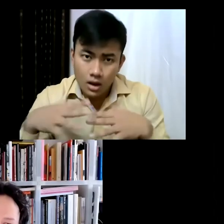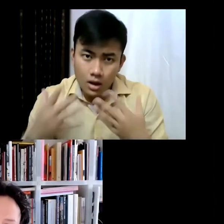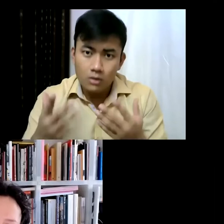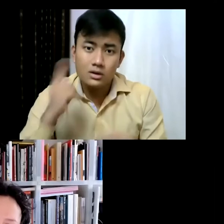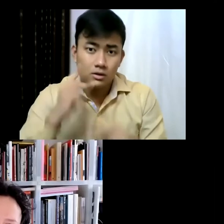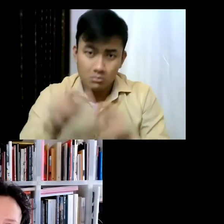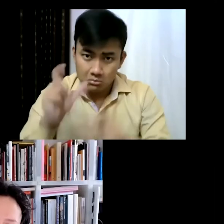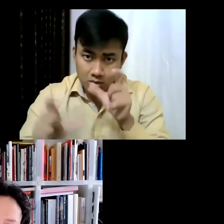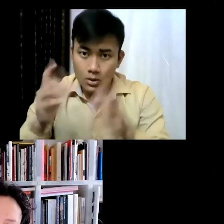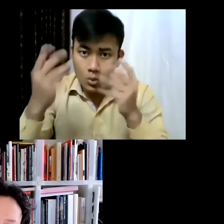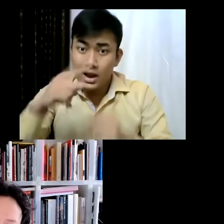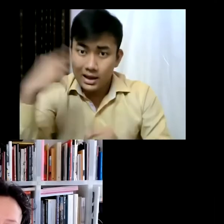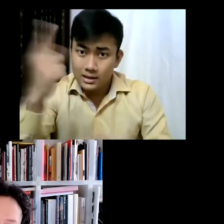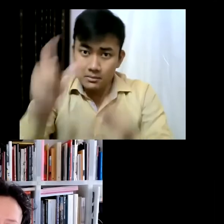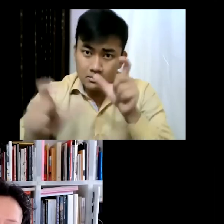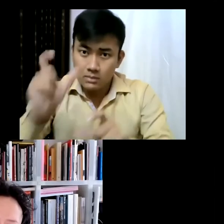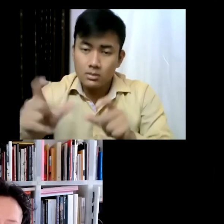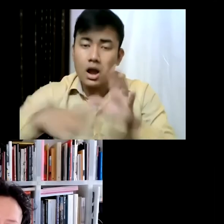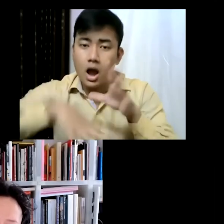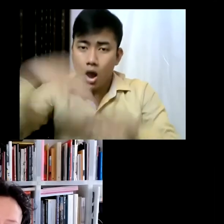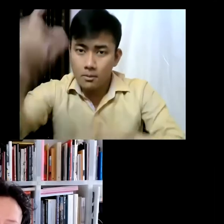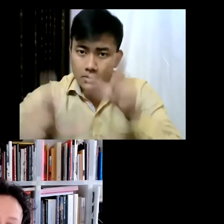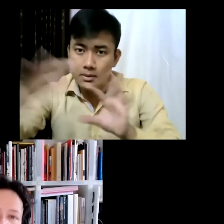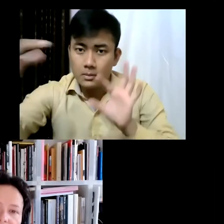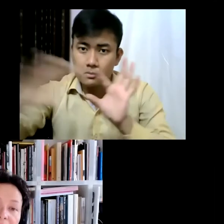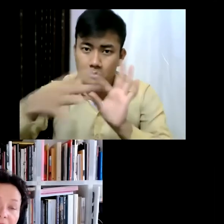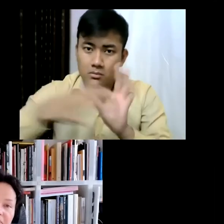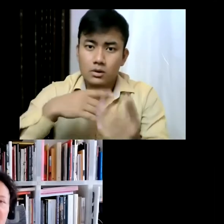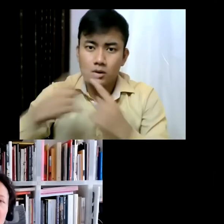I suppose, to showcase their work there... is what I think... or get it noticed...